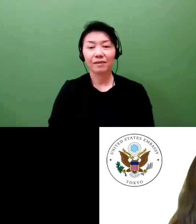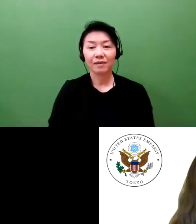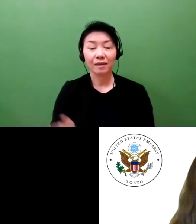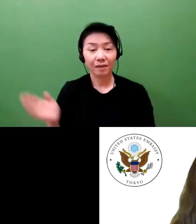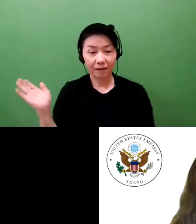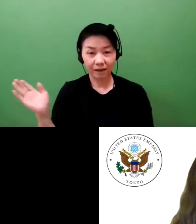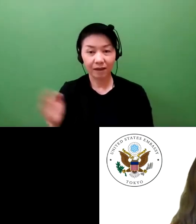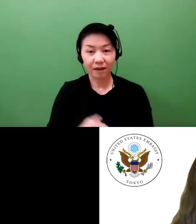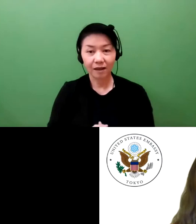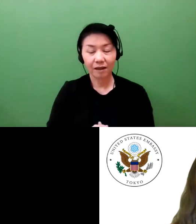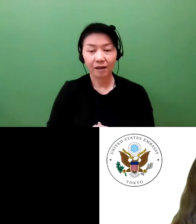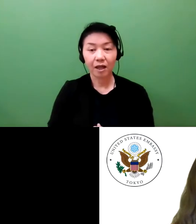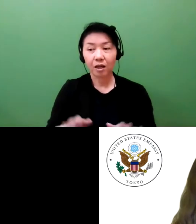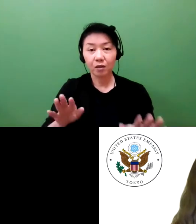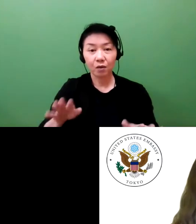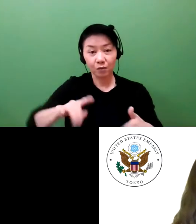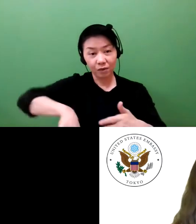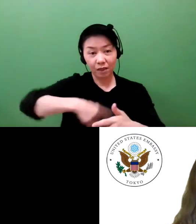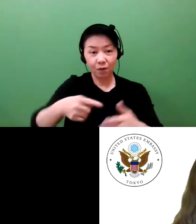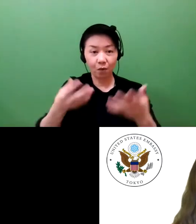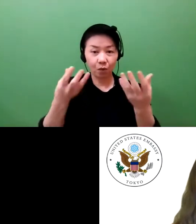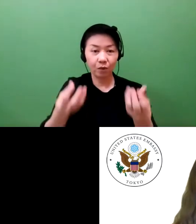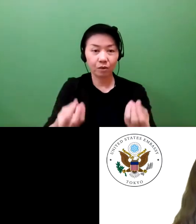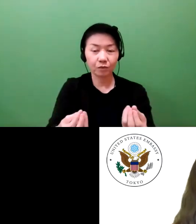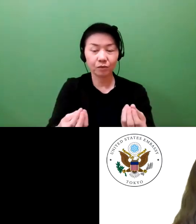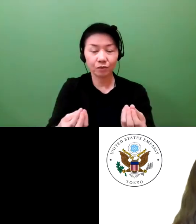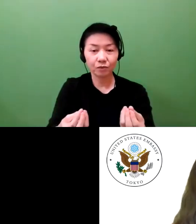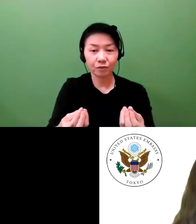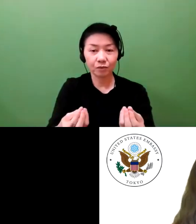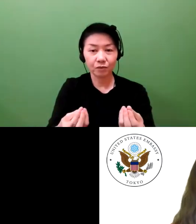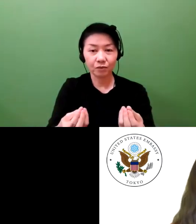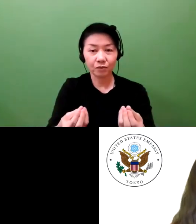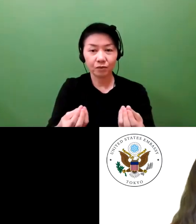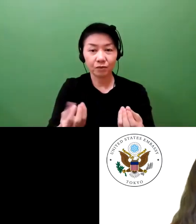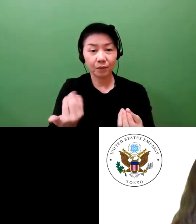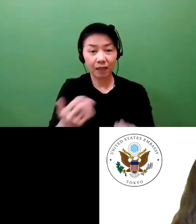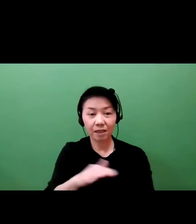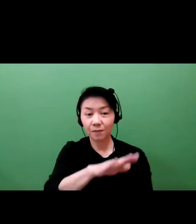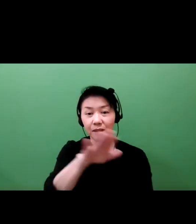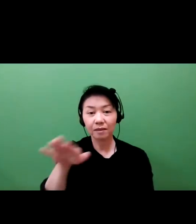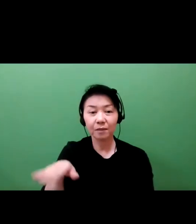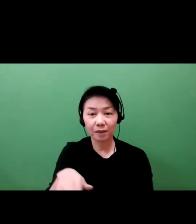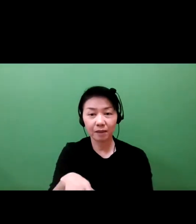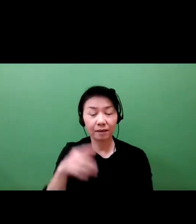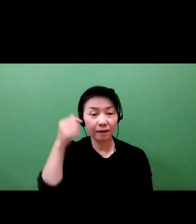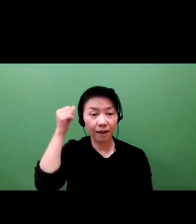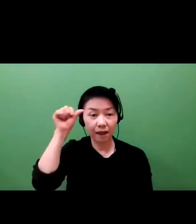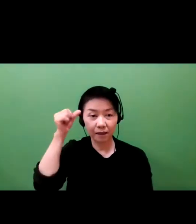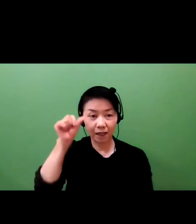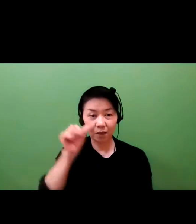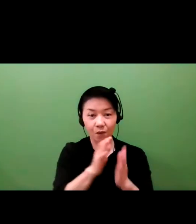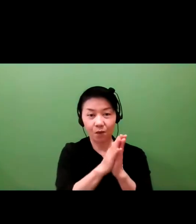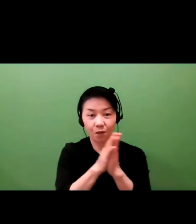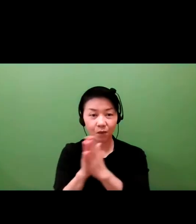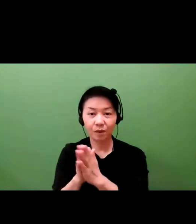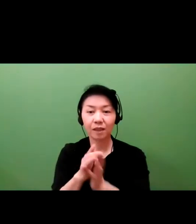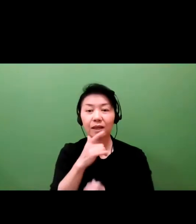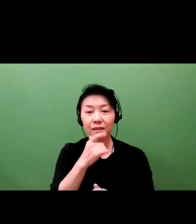like to invite our audience to take a short event survey. You will see the QR code pop up on your screen shortly.